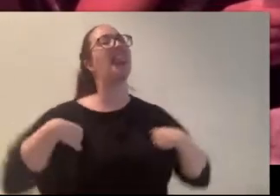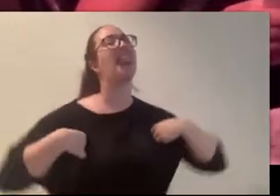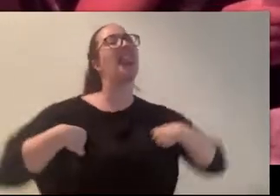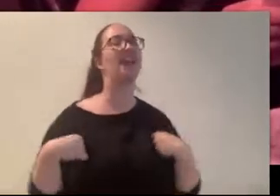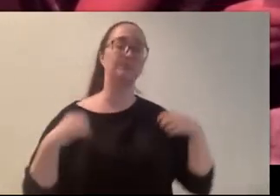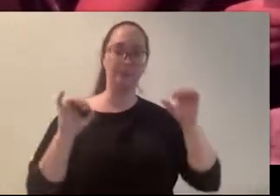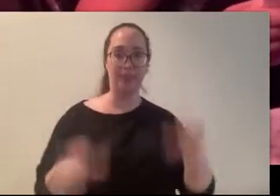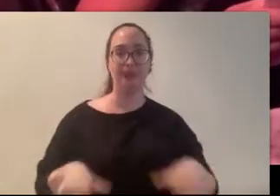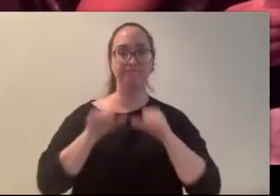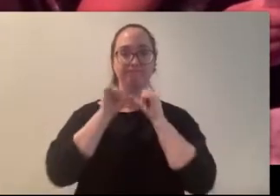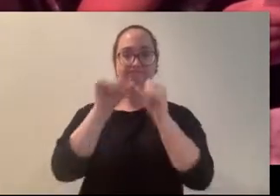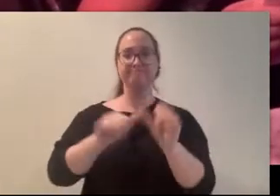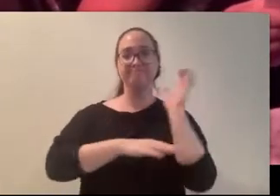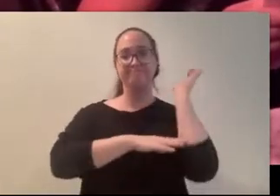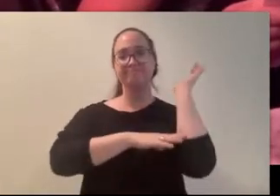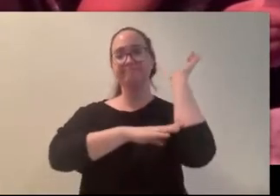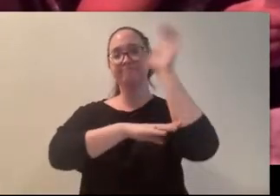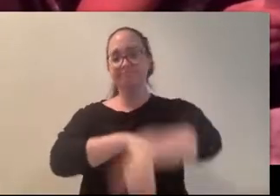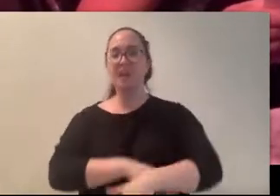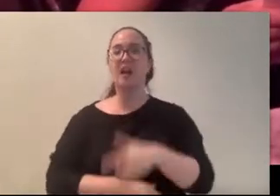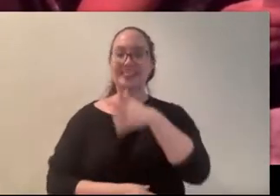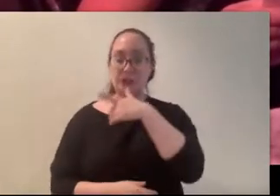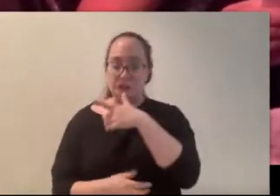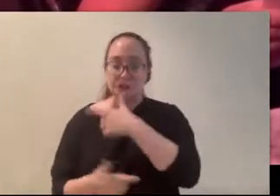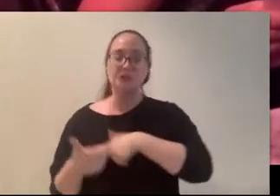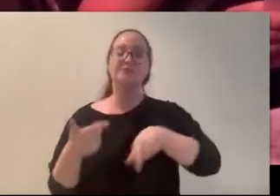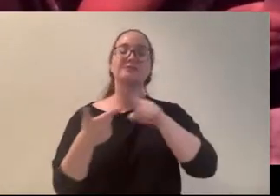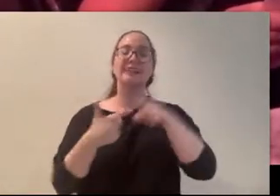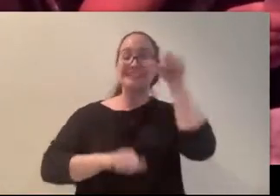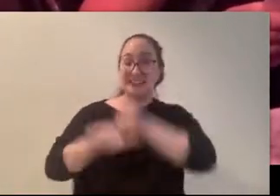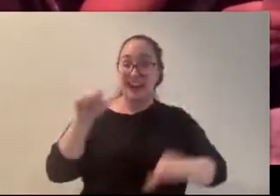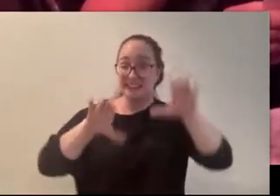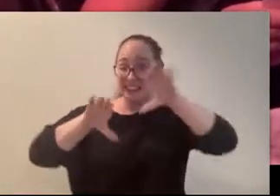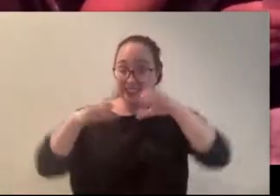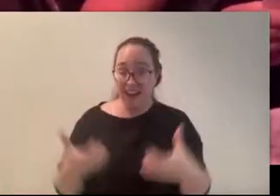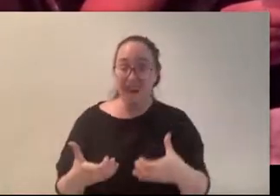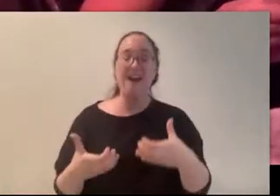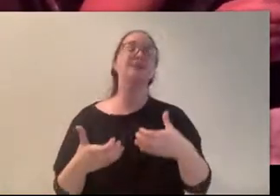lunch, through our shared science class, and then passed me notes in the halls between classes after